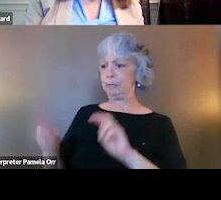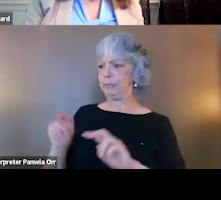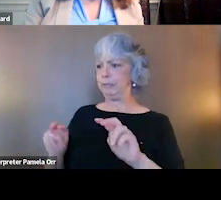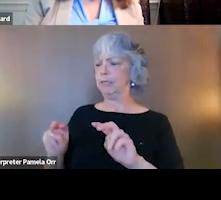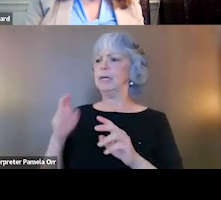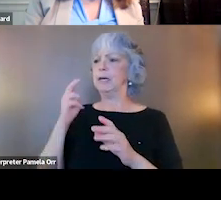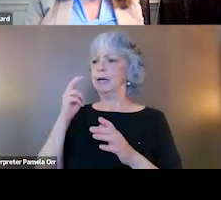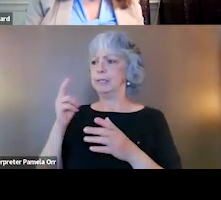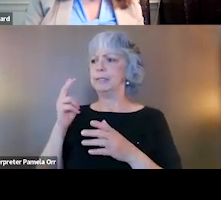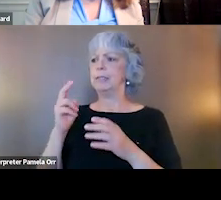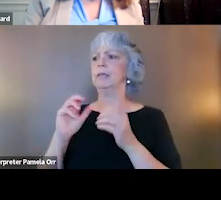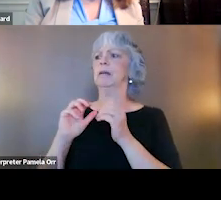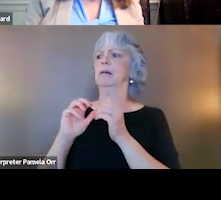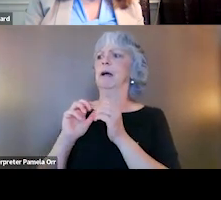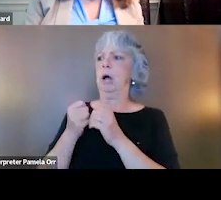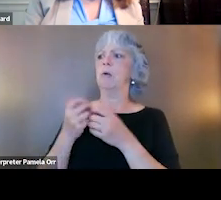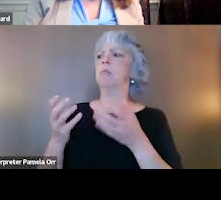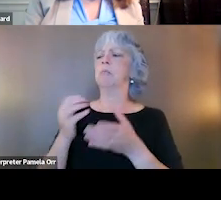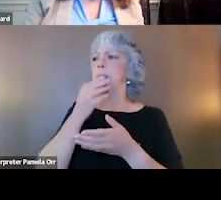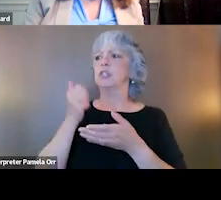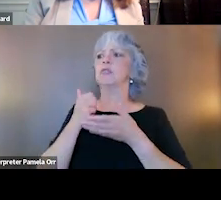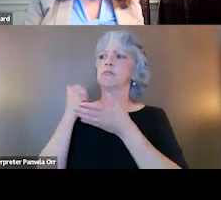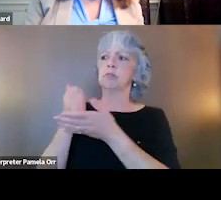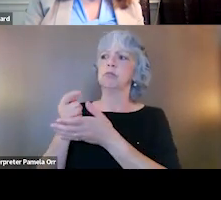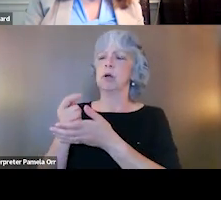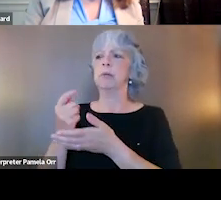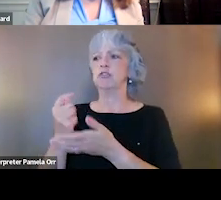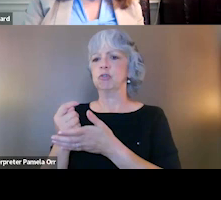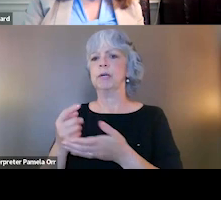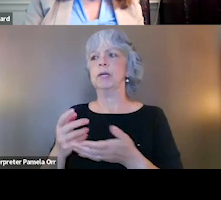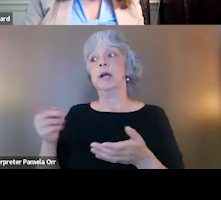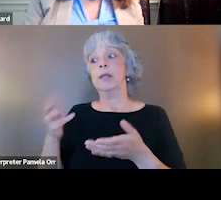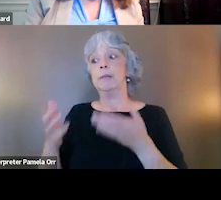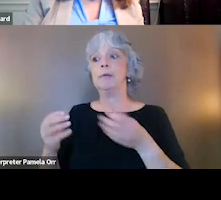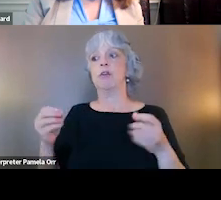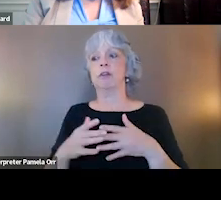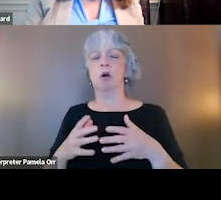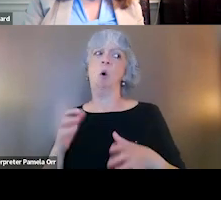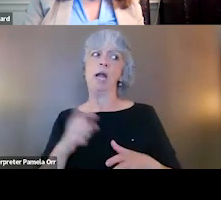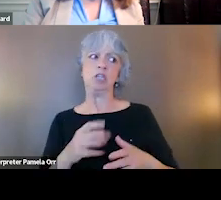that can assist them and it's really important to listen to them, but they might be afraid that's what's gonna happen in treatment. You're gonna make me talk about this thing right off the bat